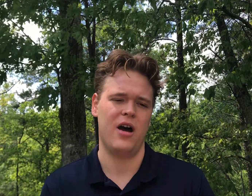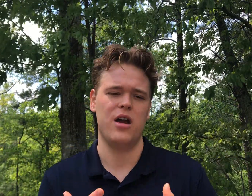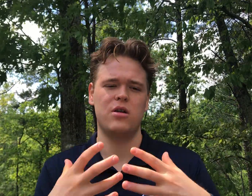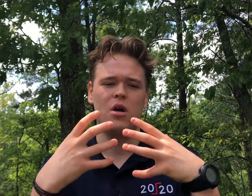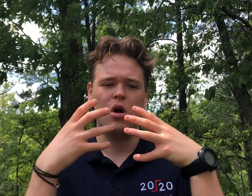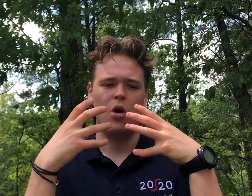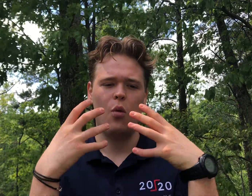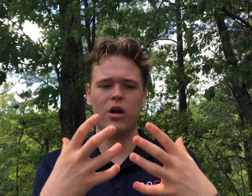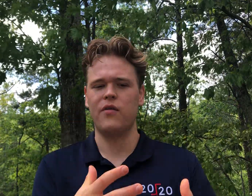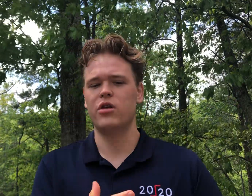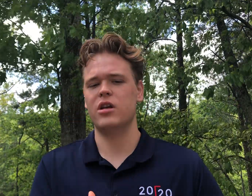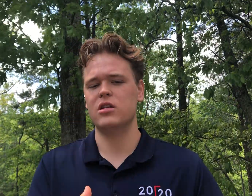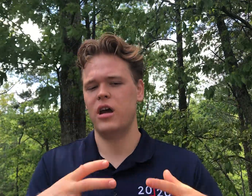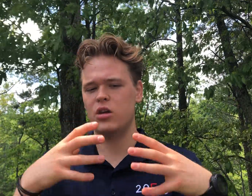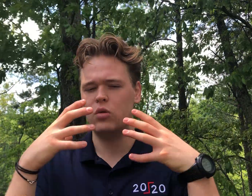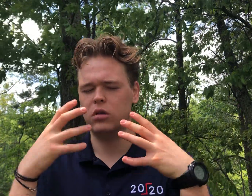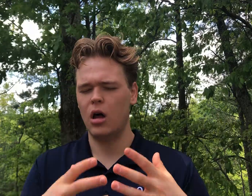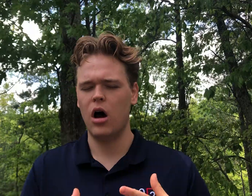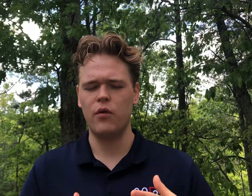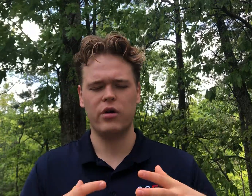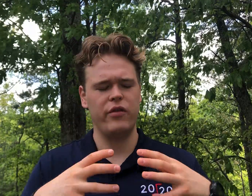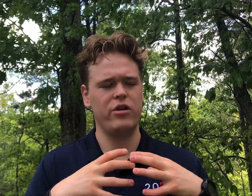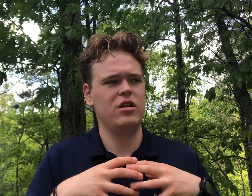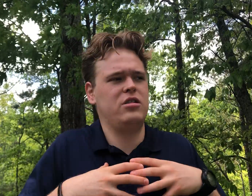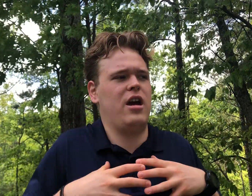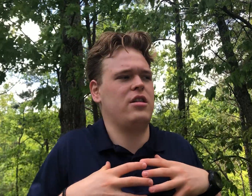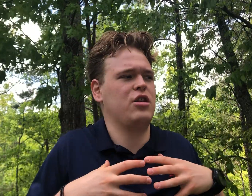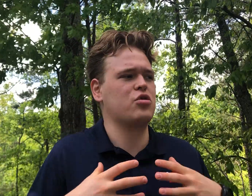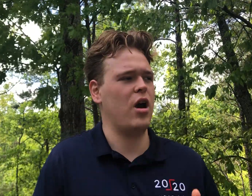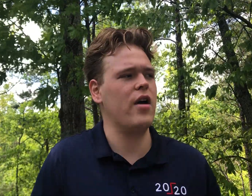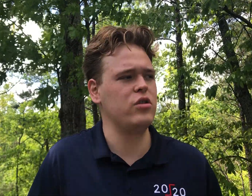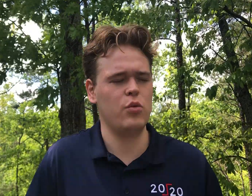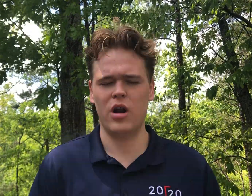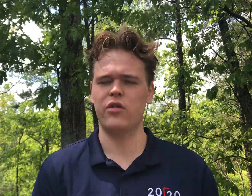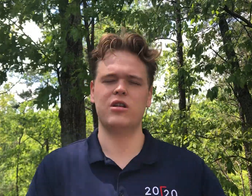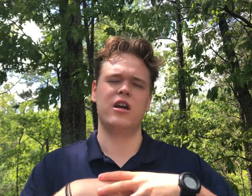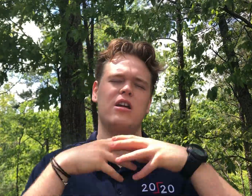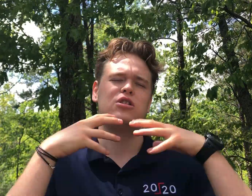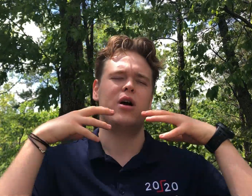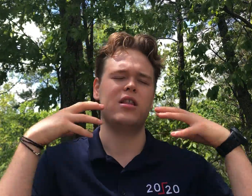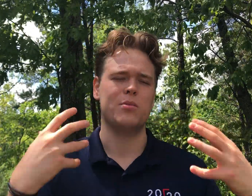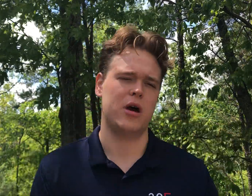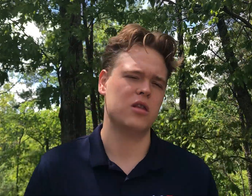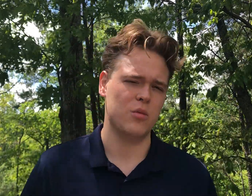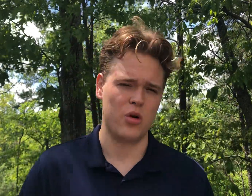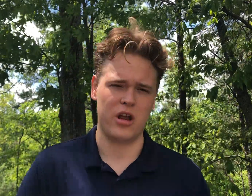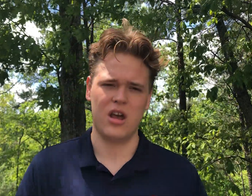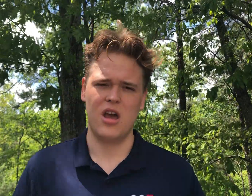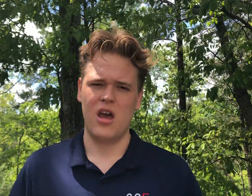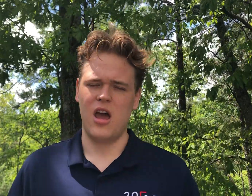find whatever it is that you love, whatever it is that drives you, whatever it is that gets you out of the bed in the morning,